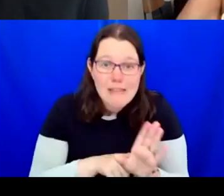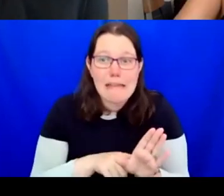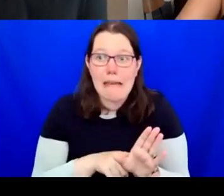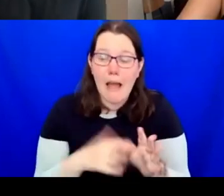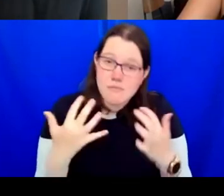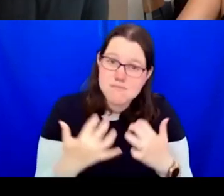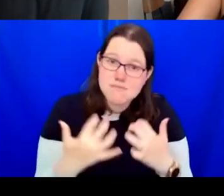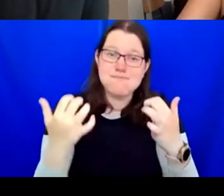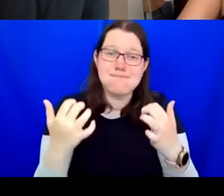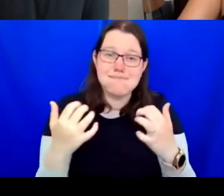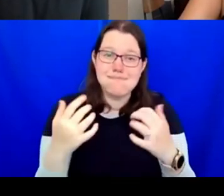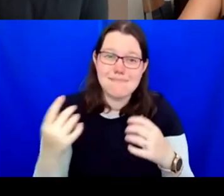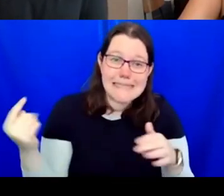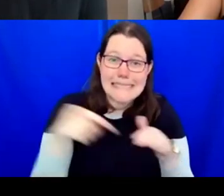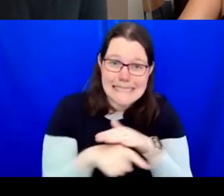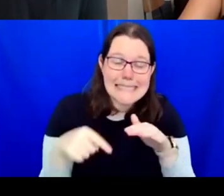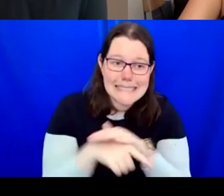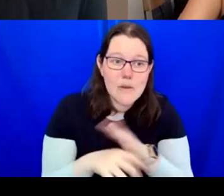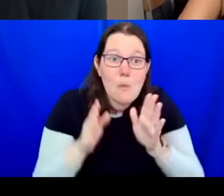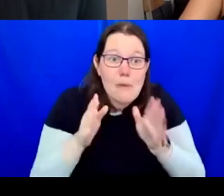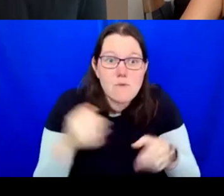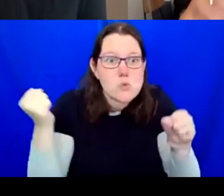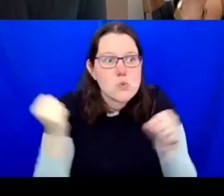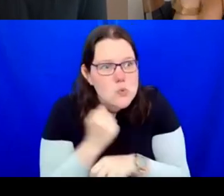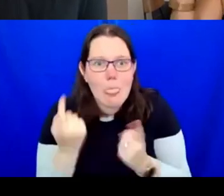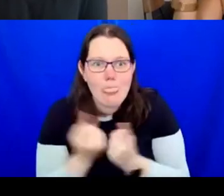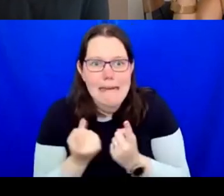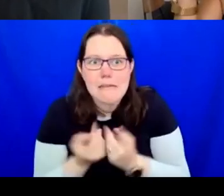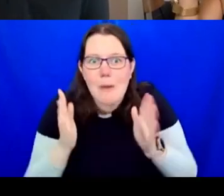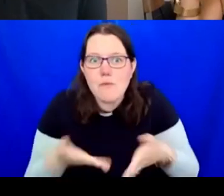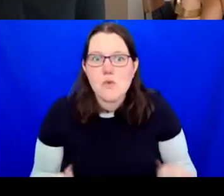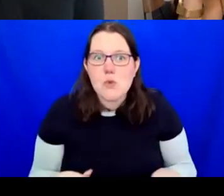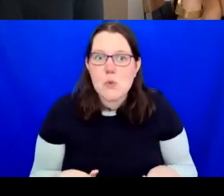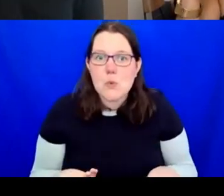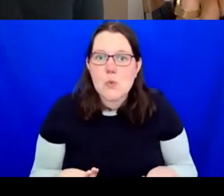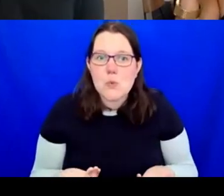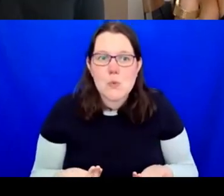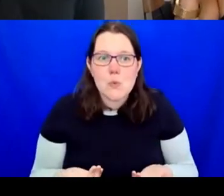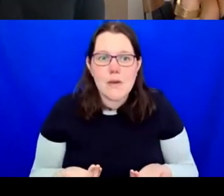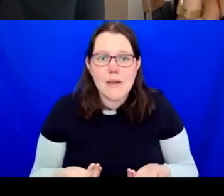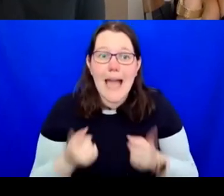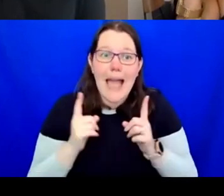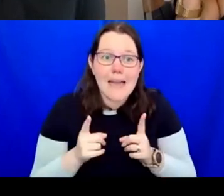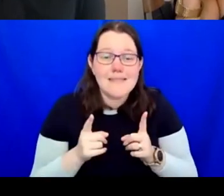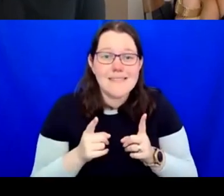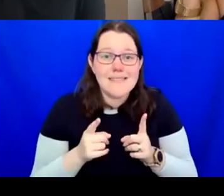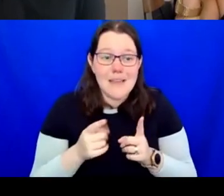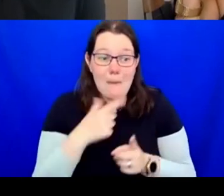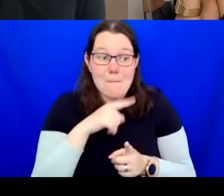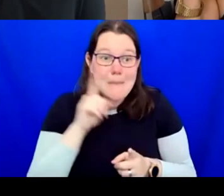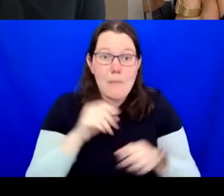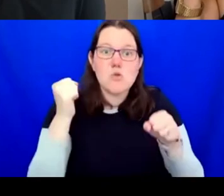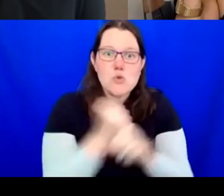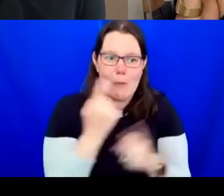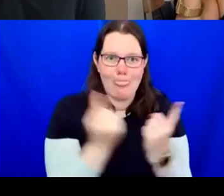I was just talking this morning; we have inclusive dance. We have wheelchair dance and we're just